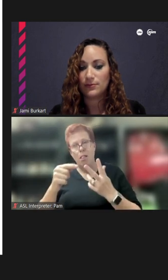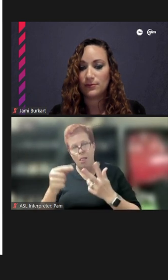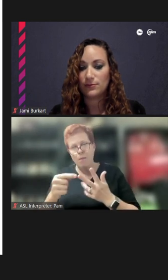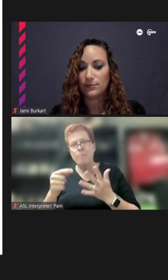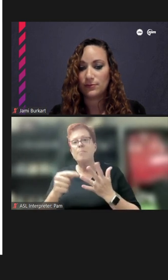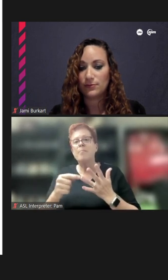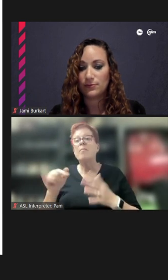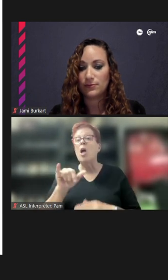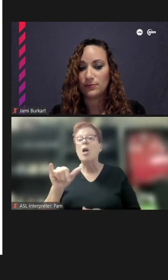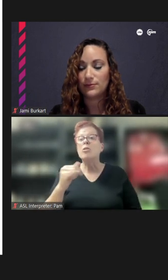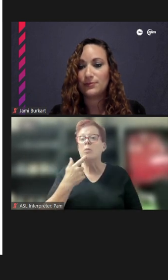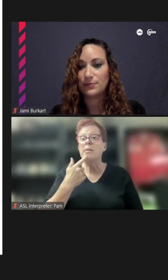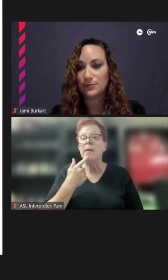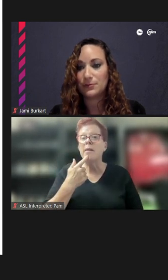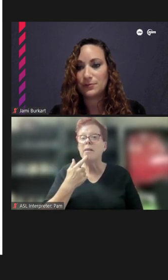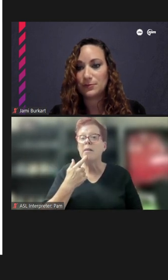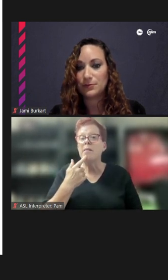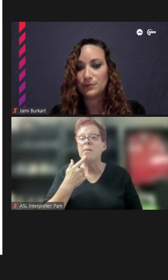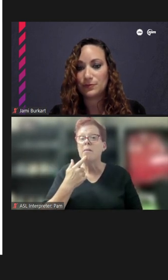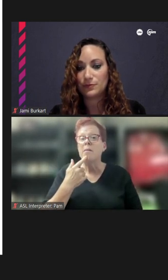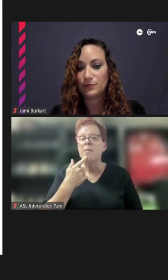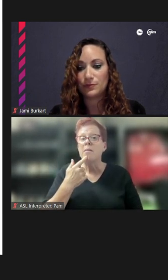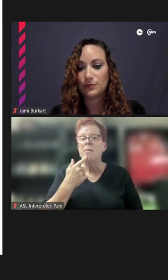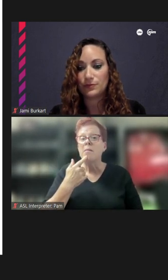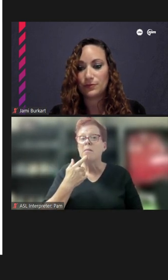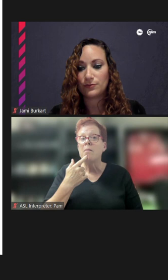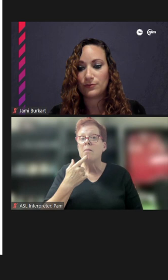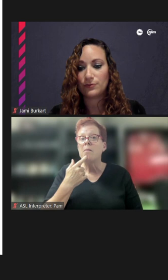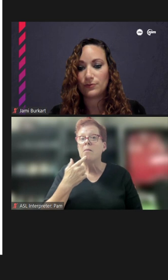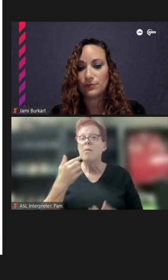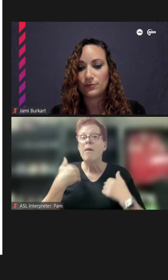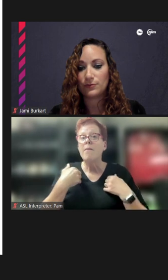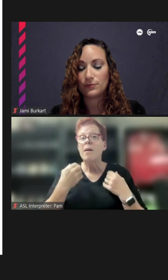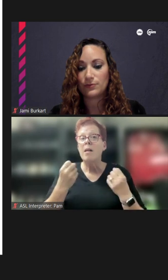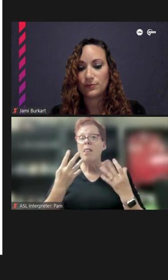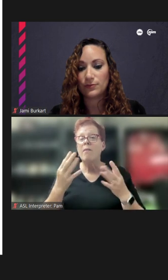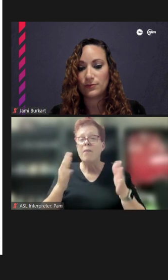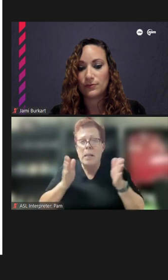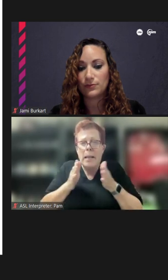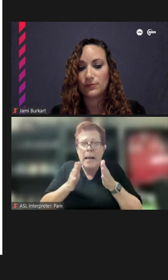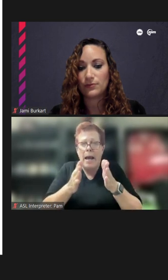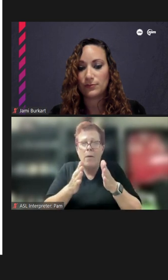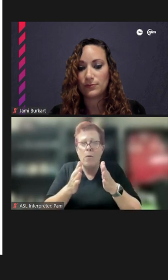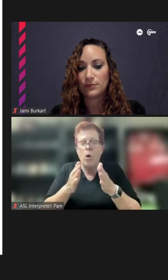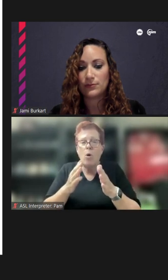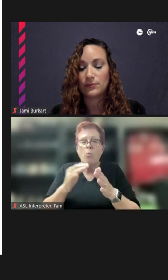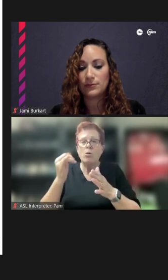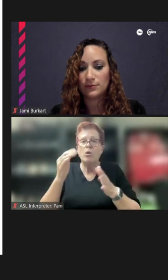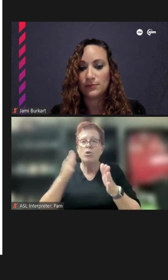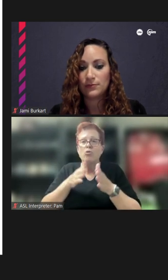say that there is a lot of -- we have a lot of like narrow street art within the actual